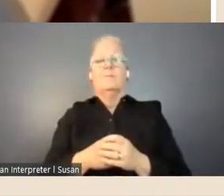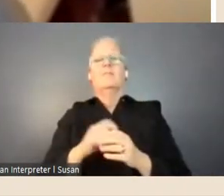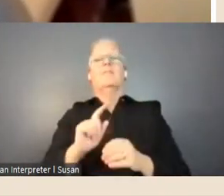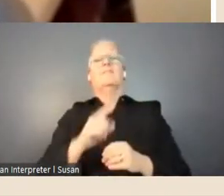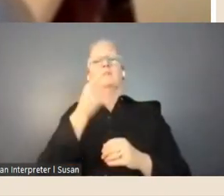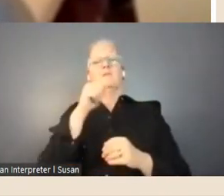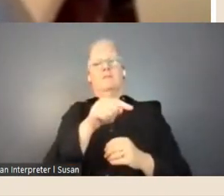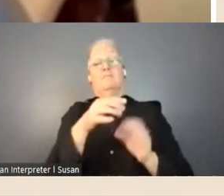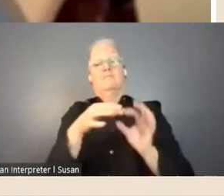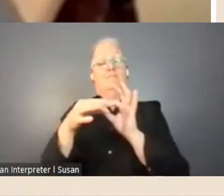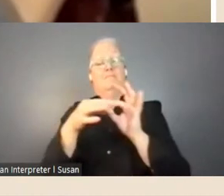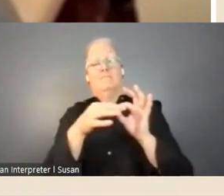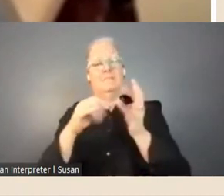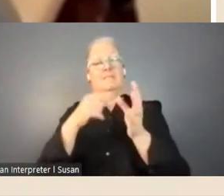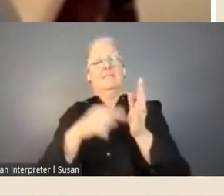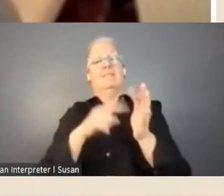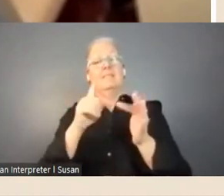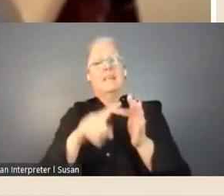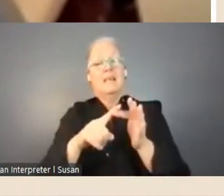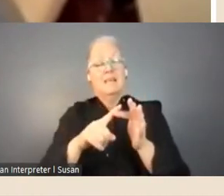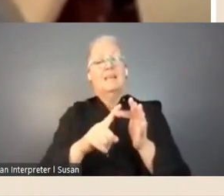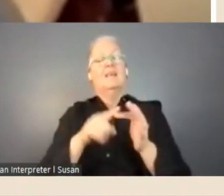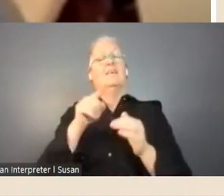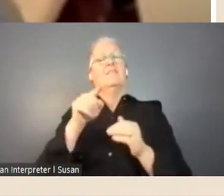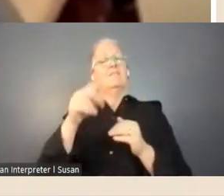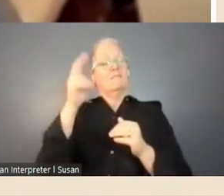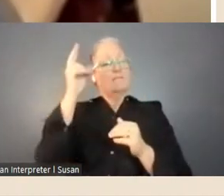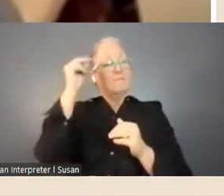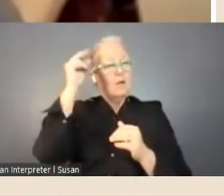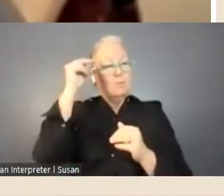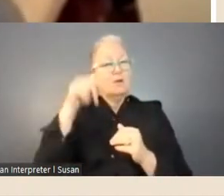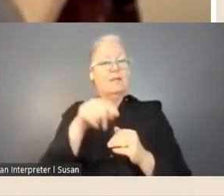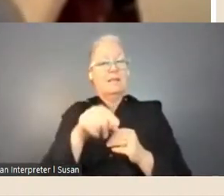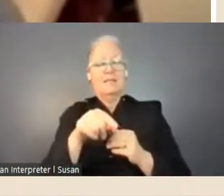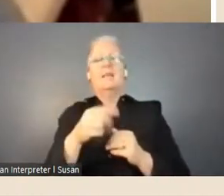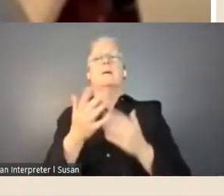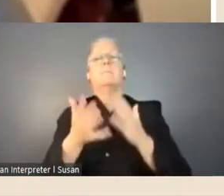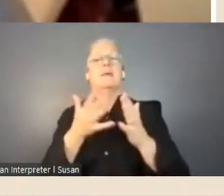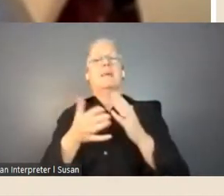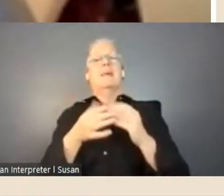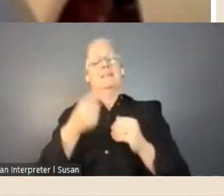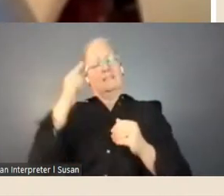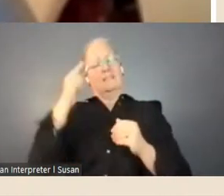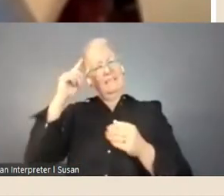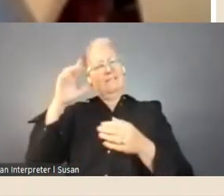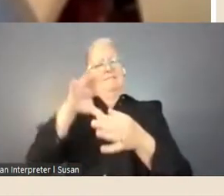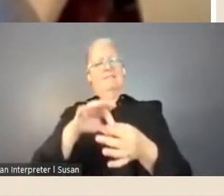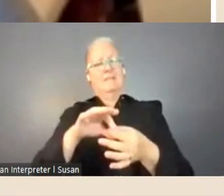awards a fellowship for the study of the colonial period of Victoria's history during Charles Joseph